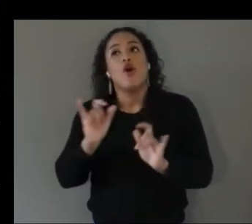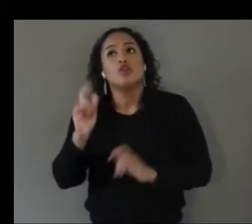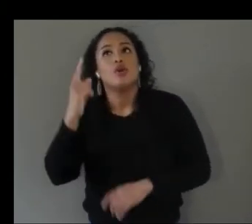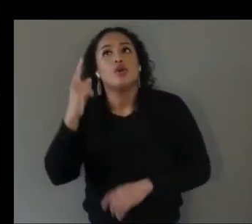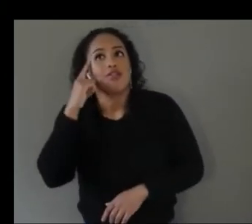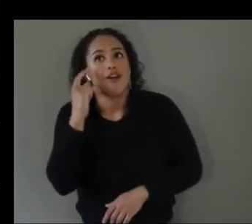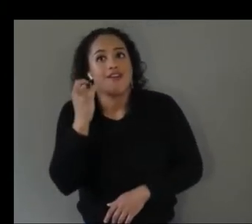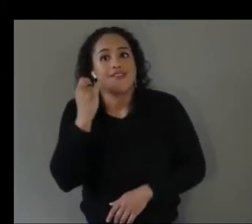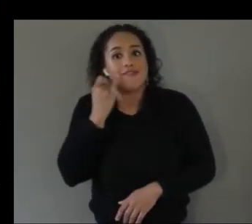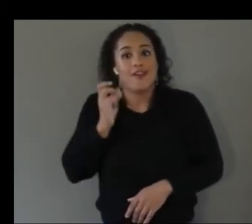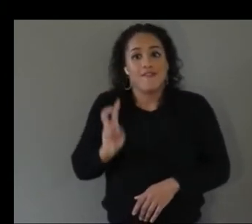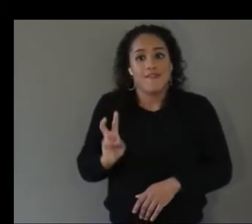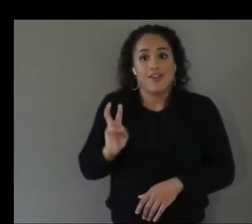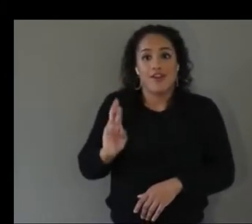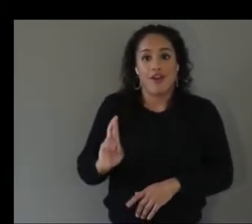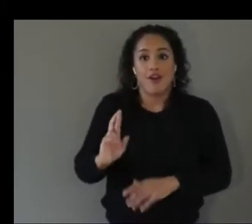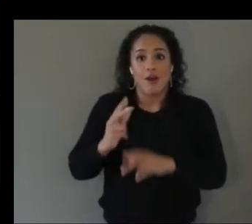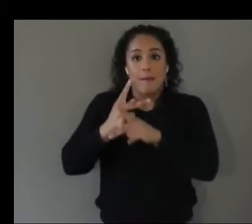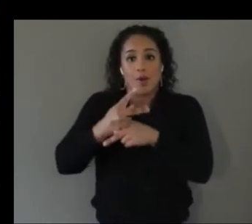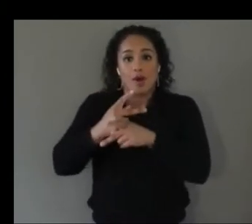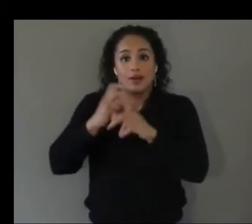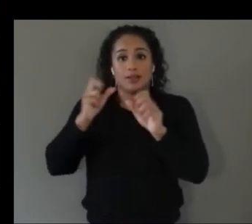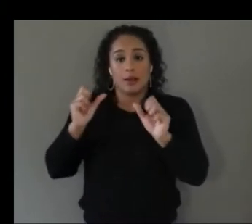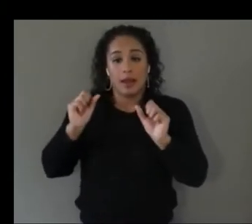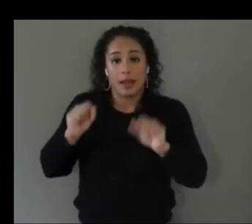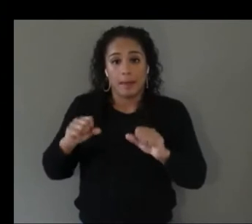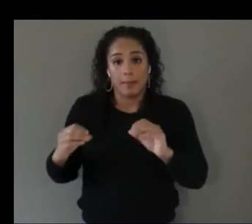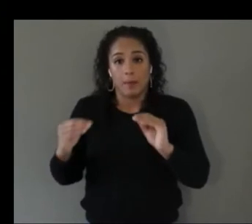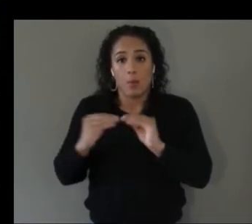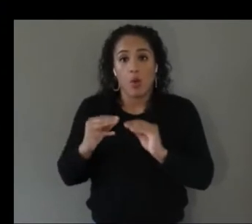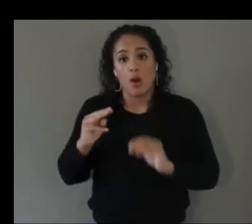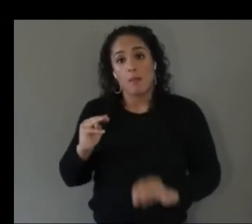be more modular so maybe you have the visual module but maybe you don't need the visual